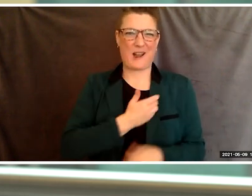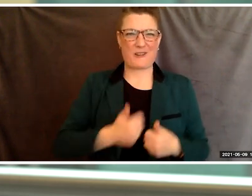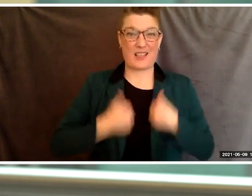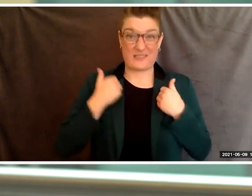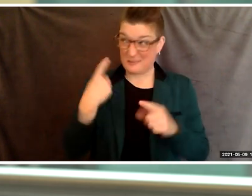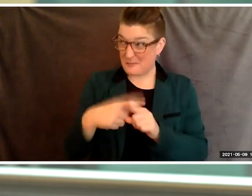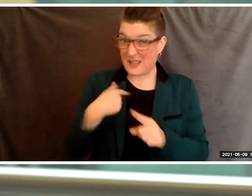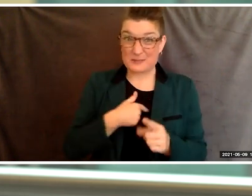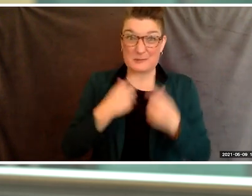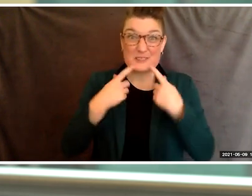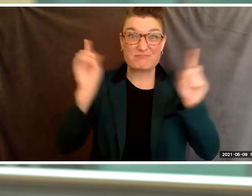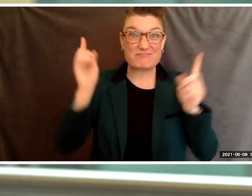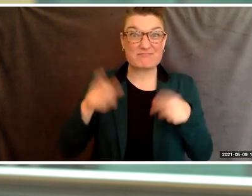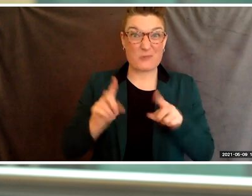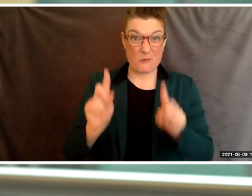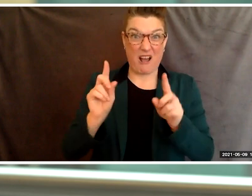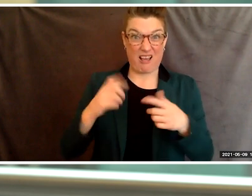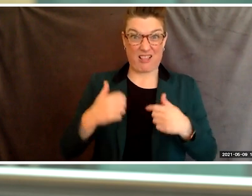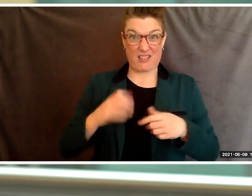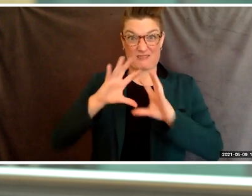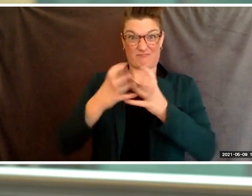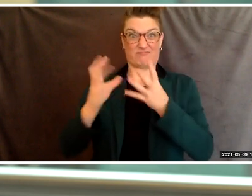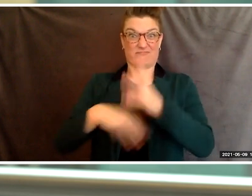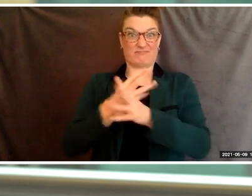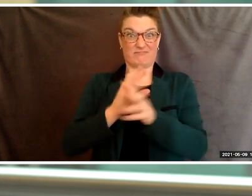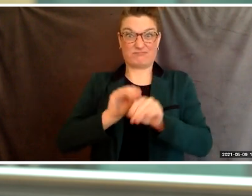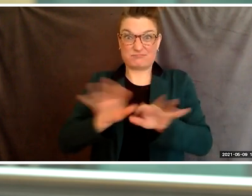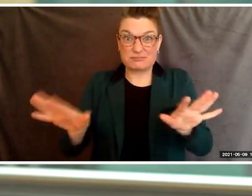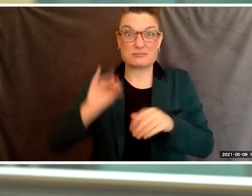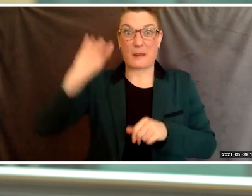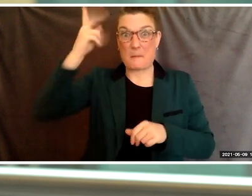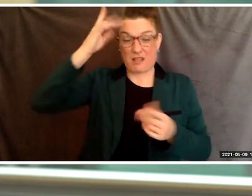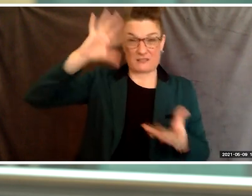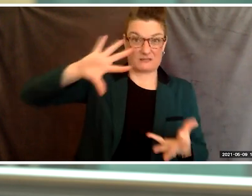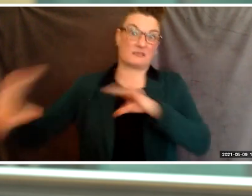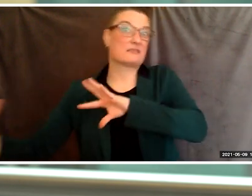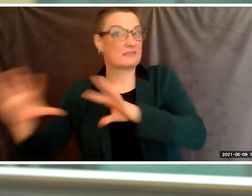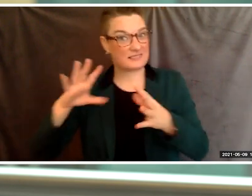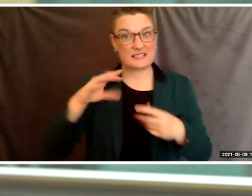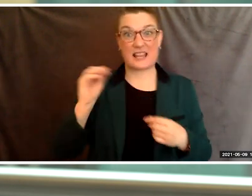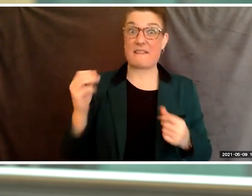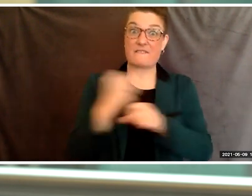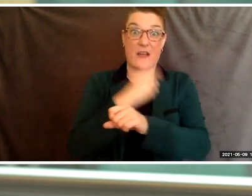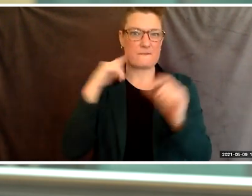in a lifetime global pandemic, amidst political turmoil and massive developments in the fight for equality.